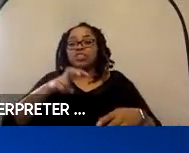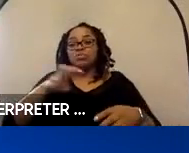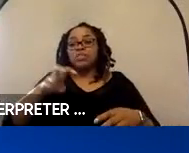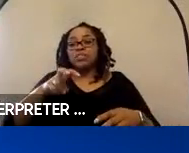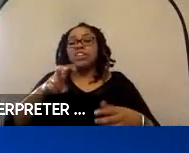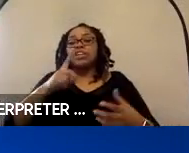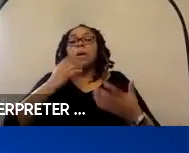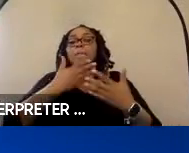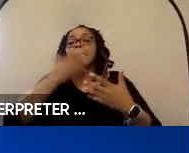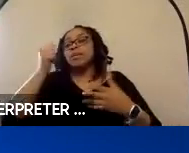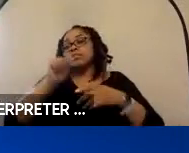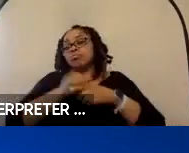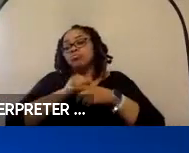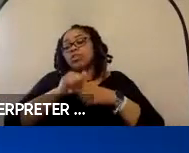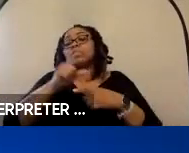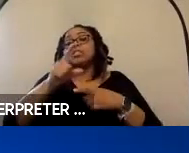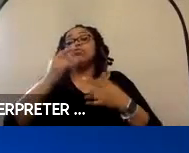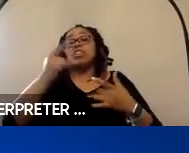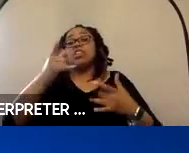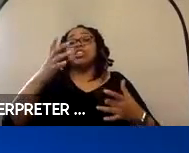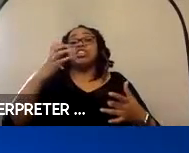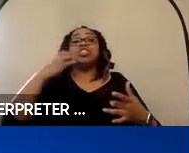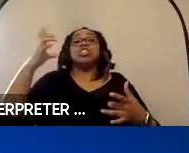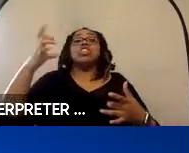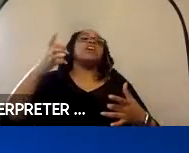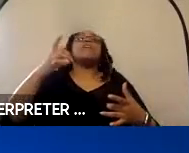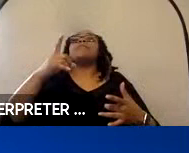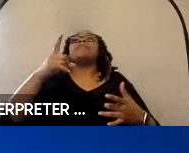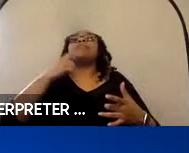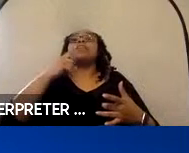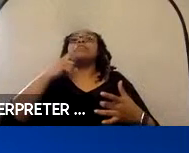practices. She currently chairs the RESNA Committee on Wheelchairs and Transportation